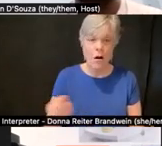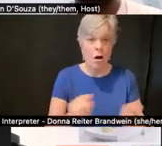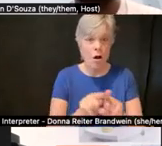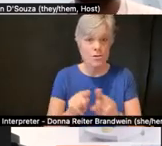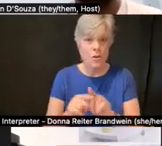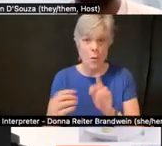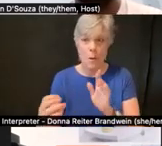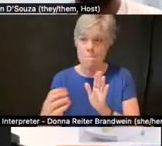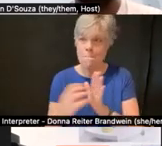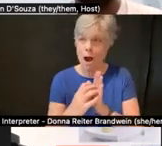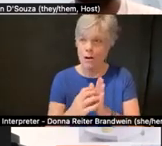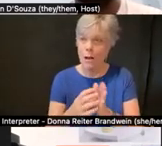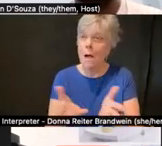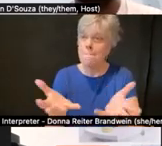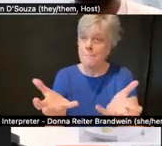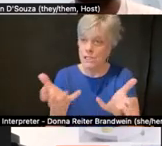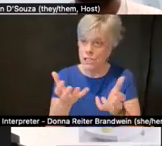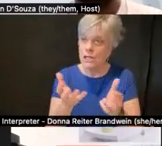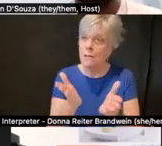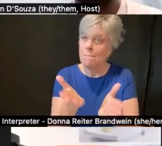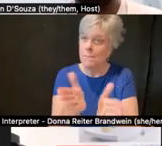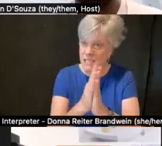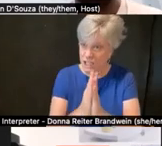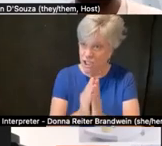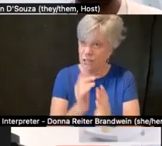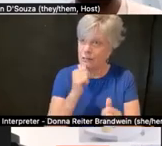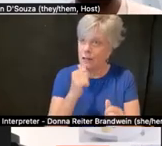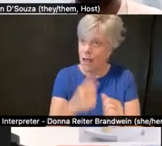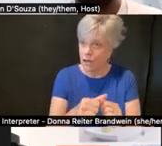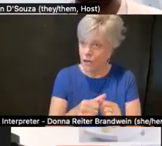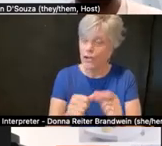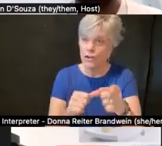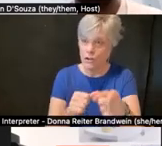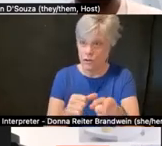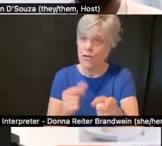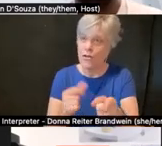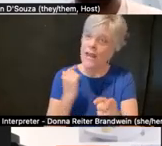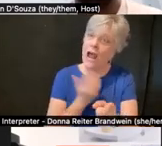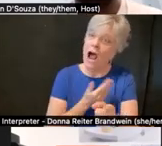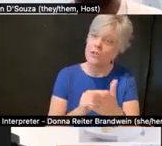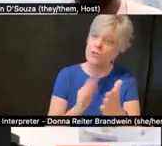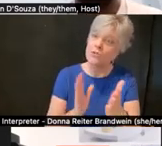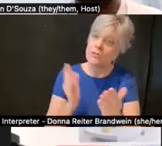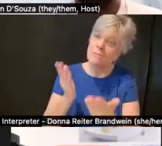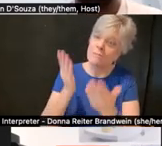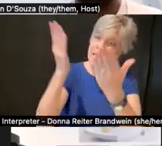that our student advocates submitted to create the center. And so I'm going to go on